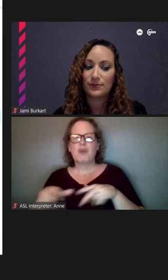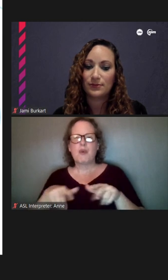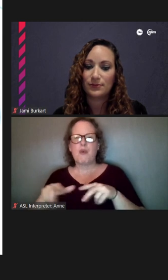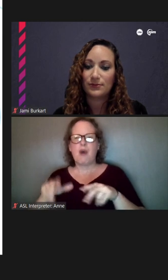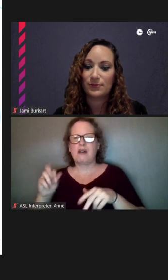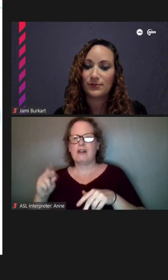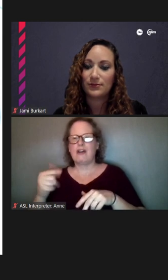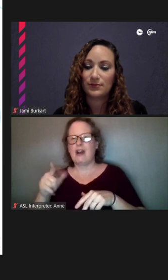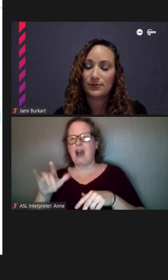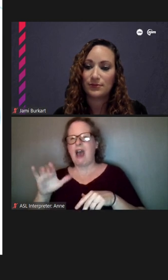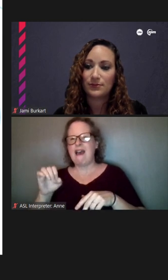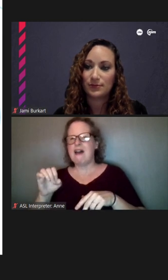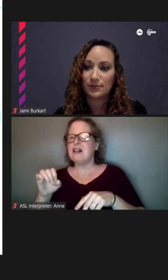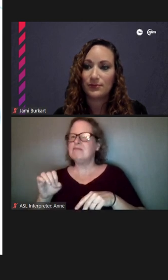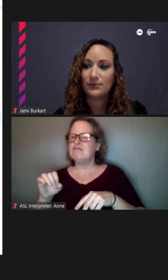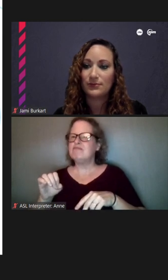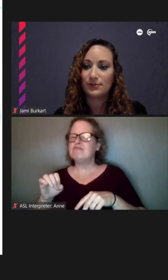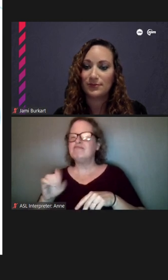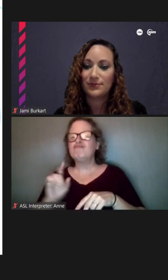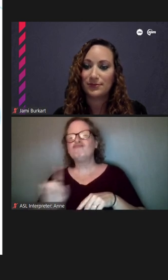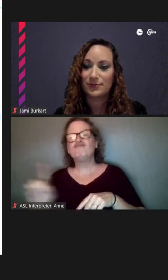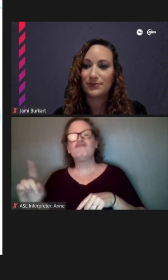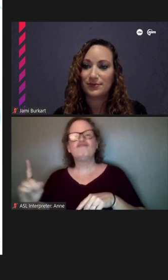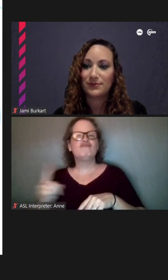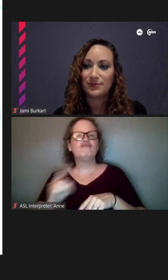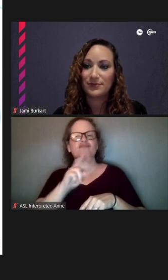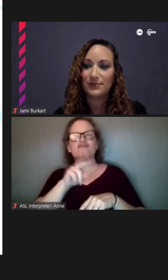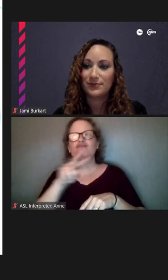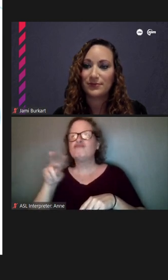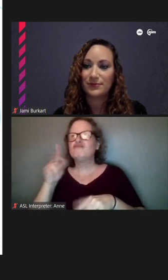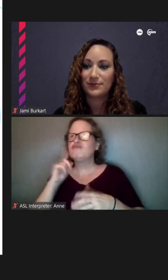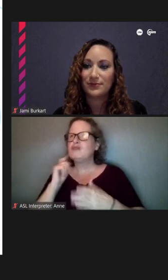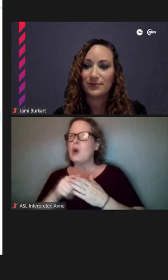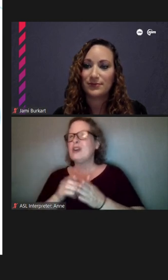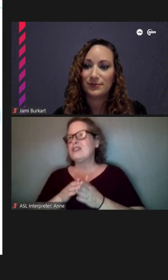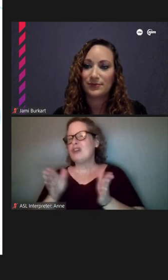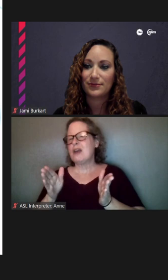something to maybe -- it's just kind of a general thing like, go by Q Ideas,